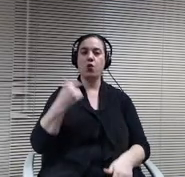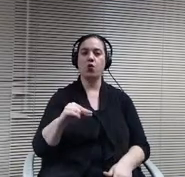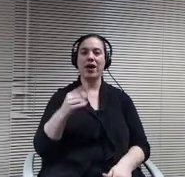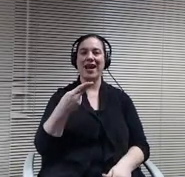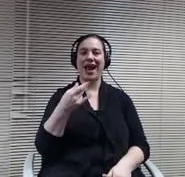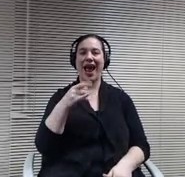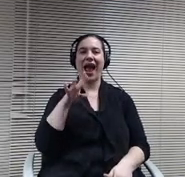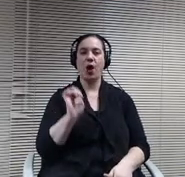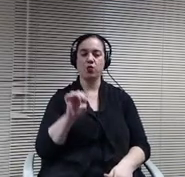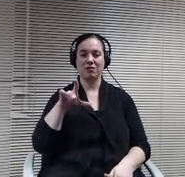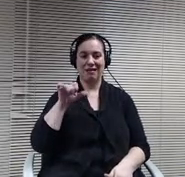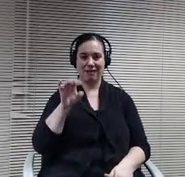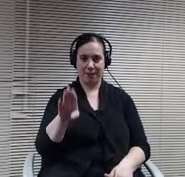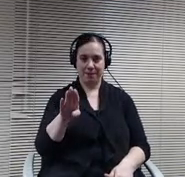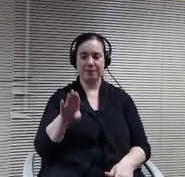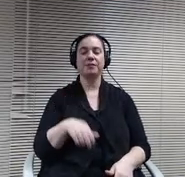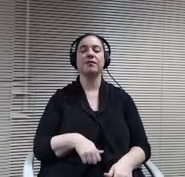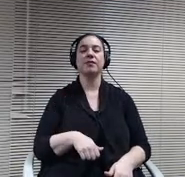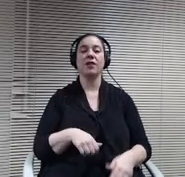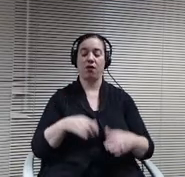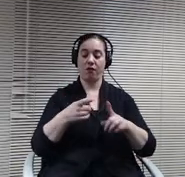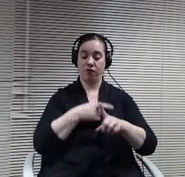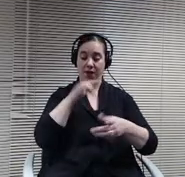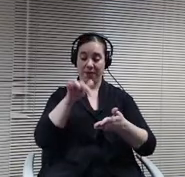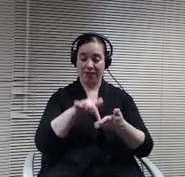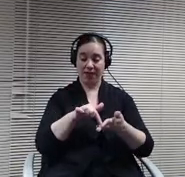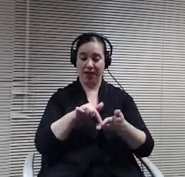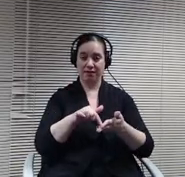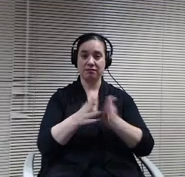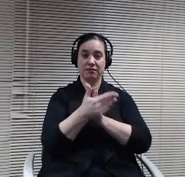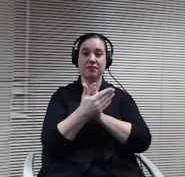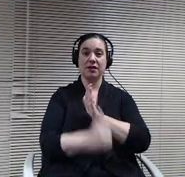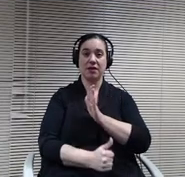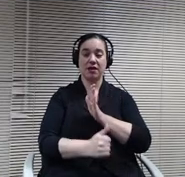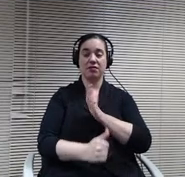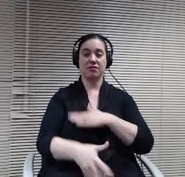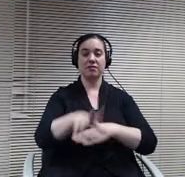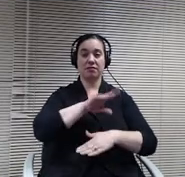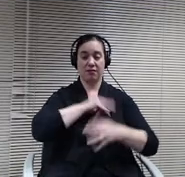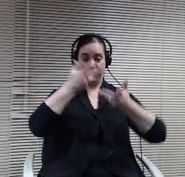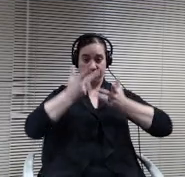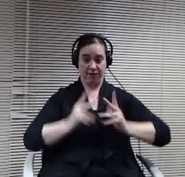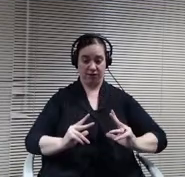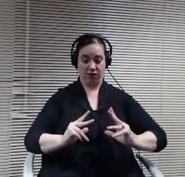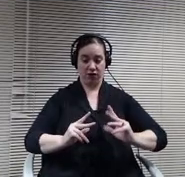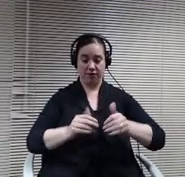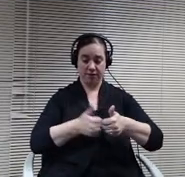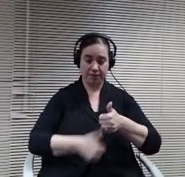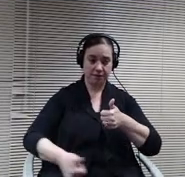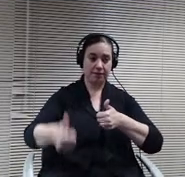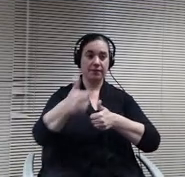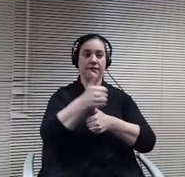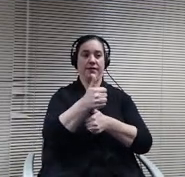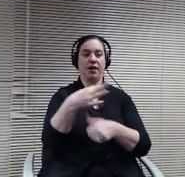From there, once skills are required, students could move to a volunteer position with support at a local greenhouse.